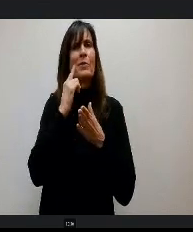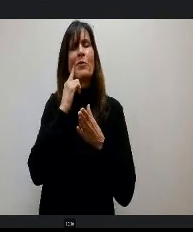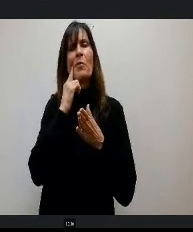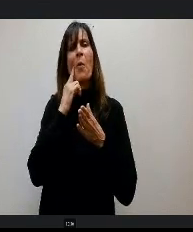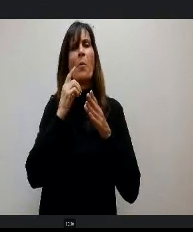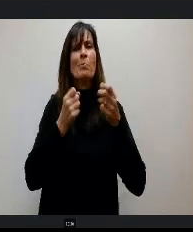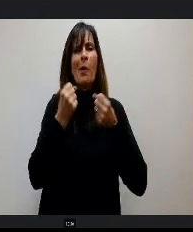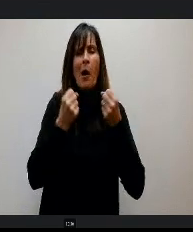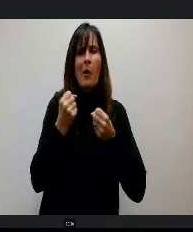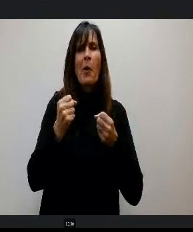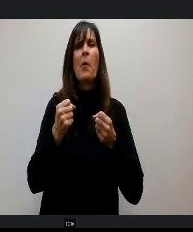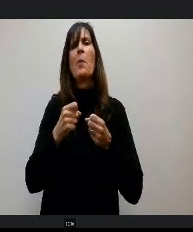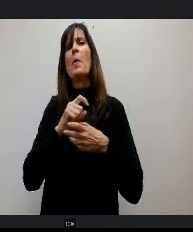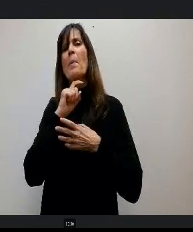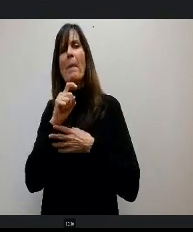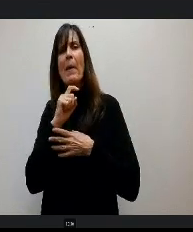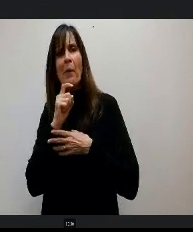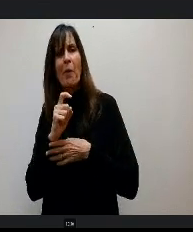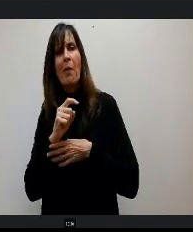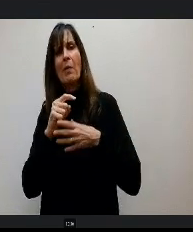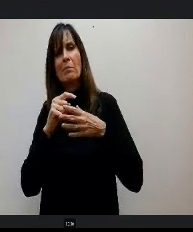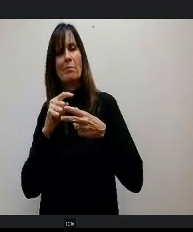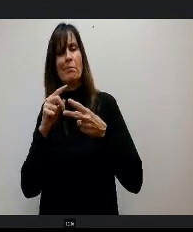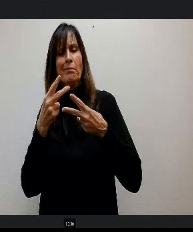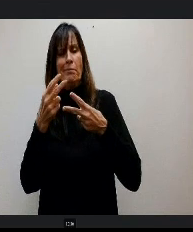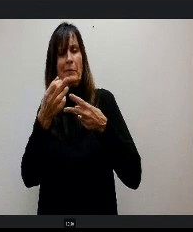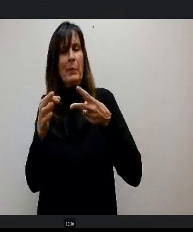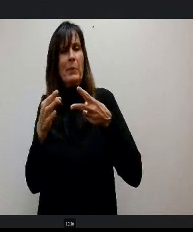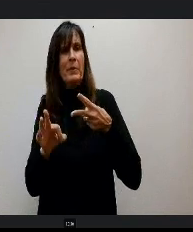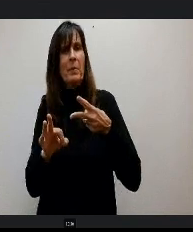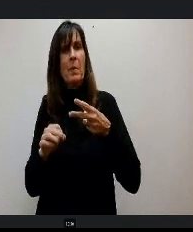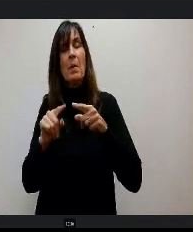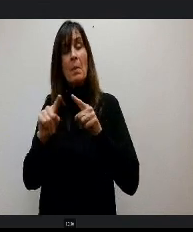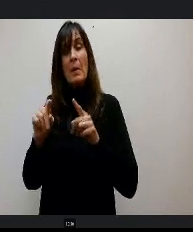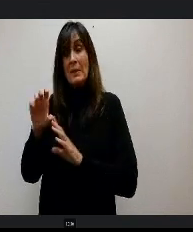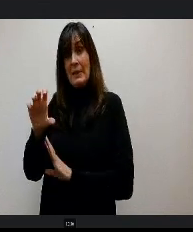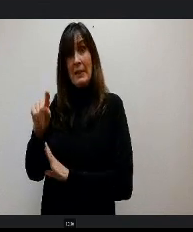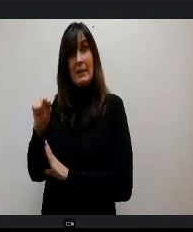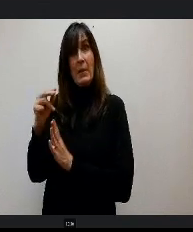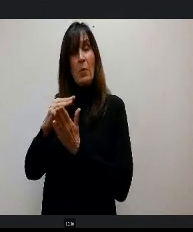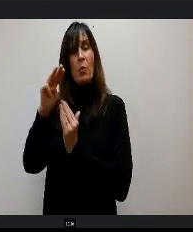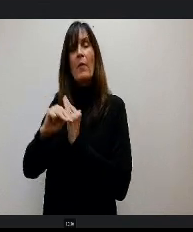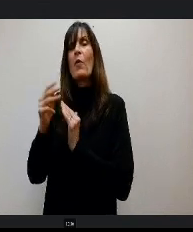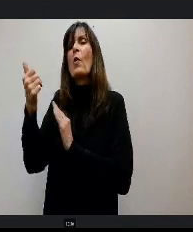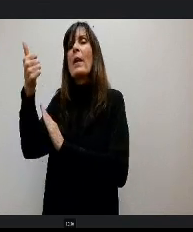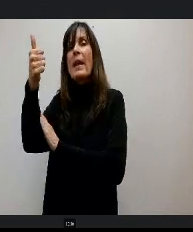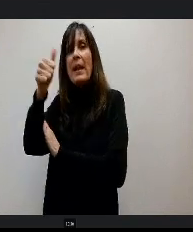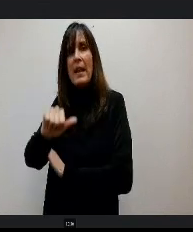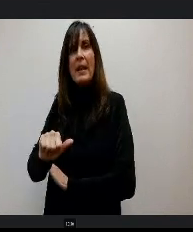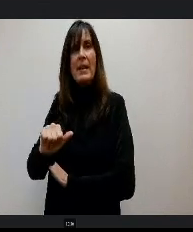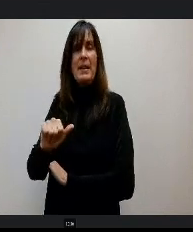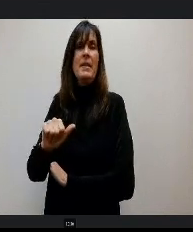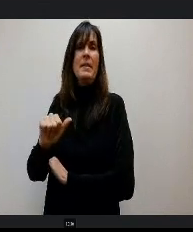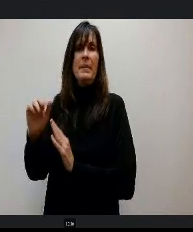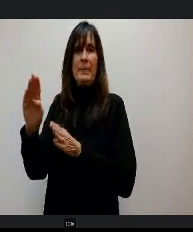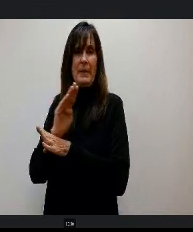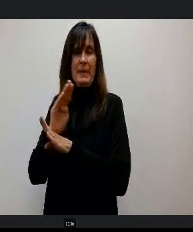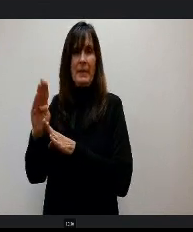popped up in the last 20 years, there's potentially ACT program for any industry sector. And so for example, my oldest son